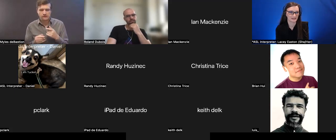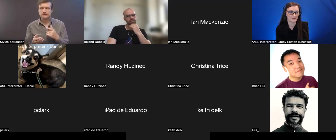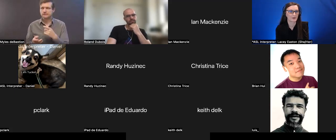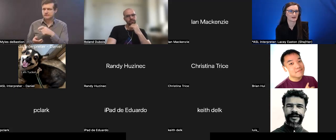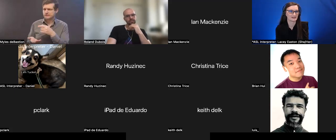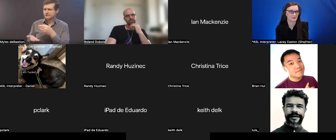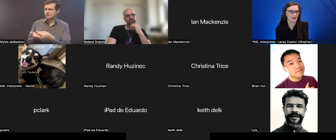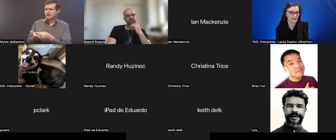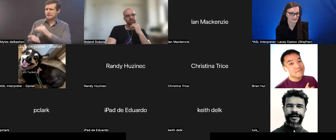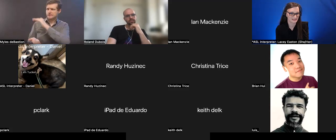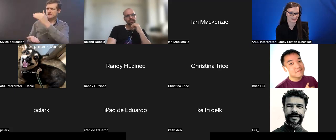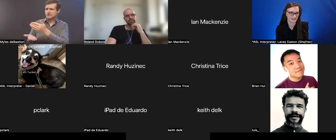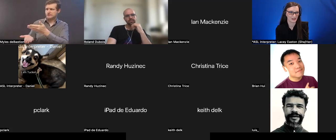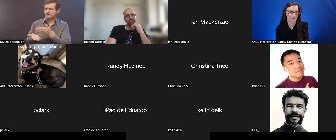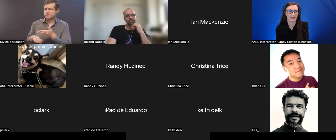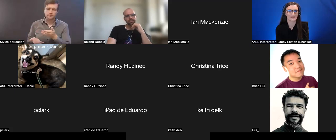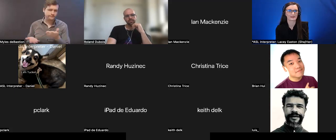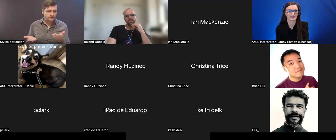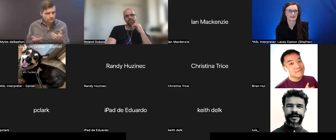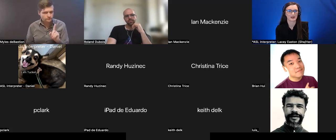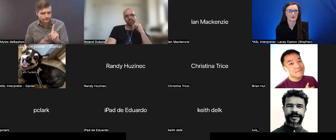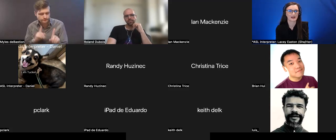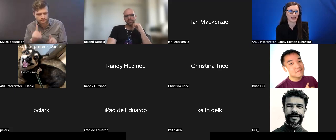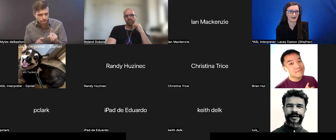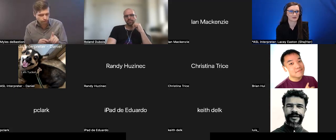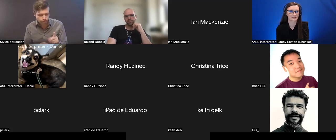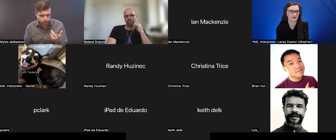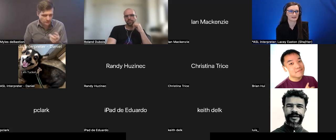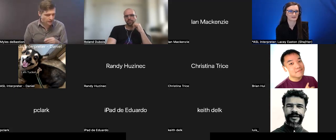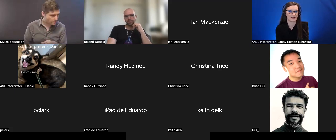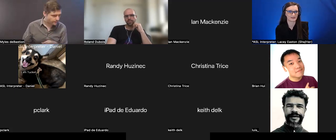more independently? Rather than saying, we are going to have to raise all these funds